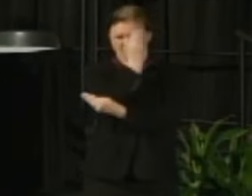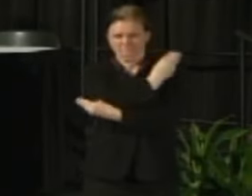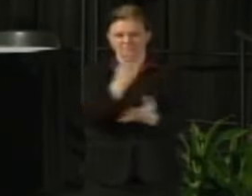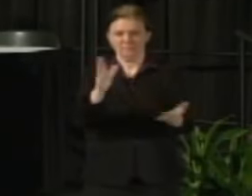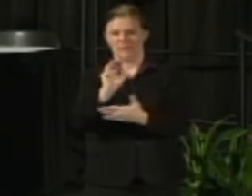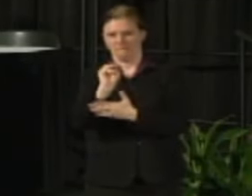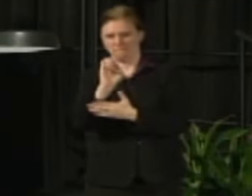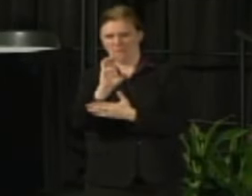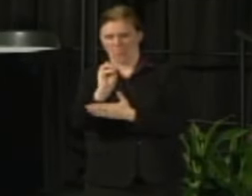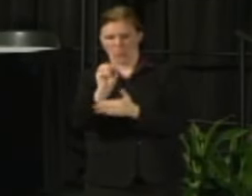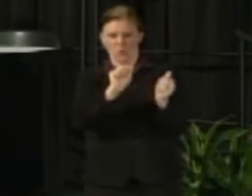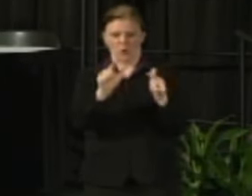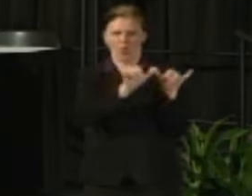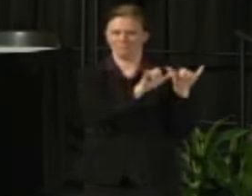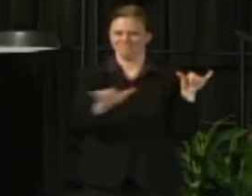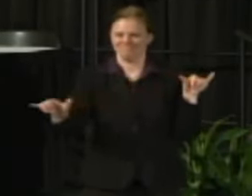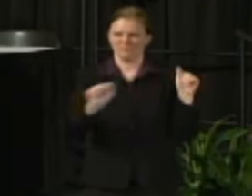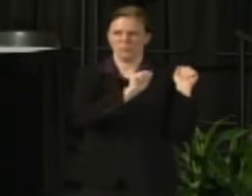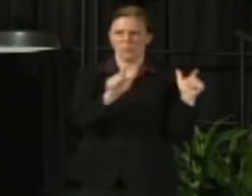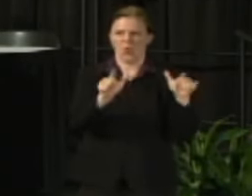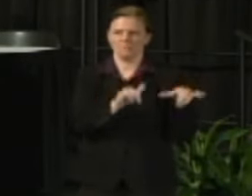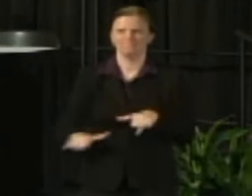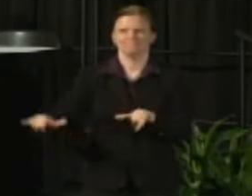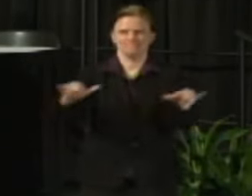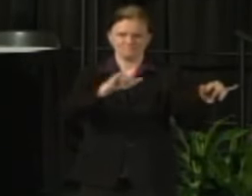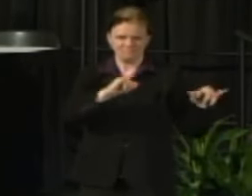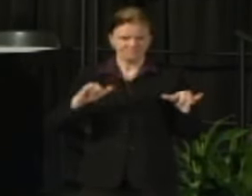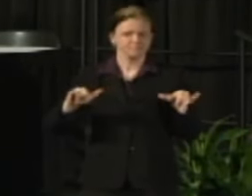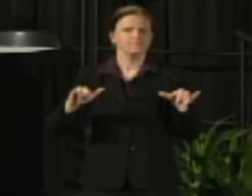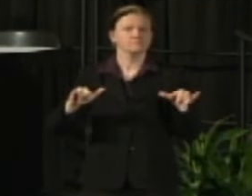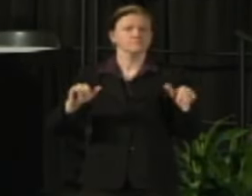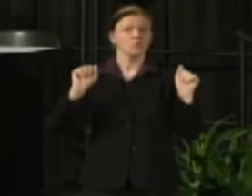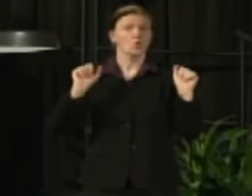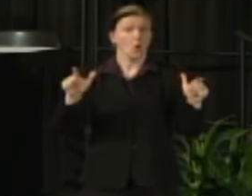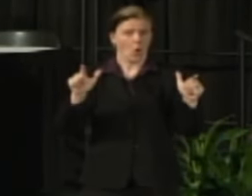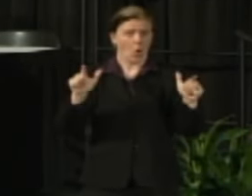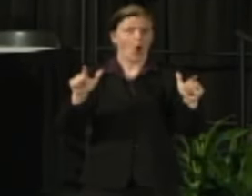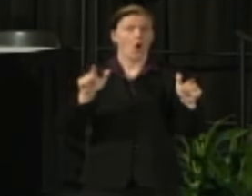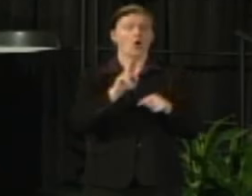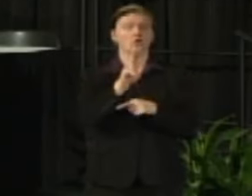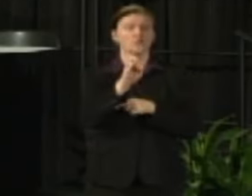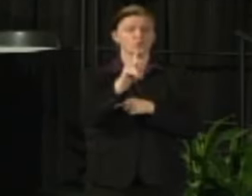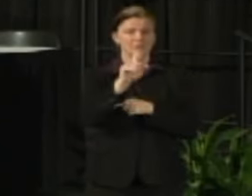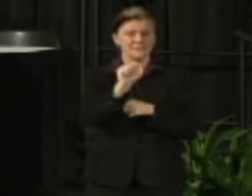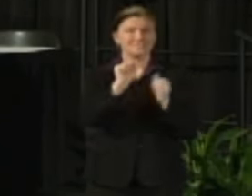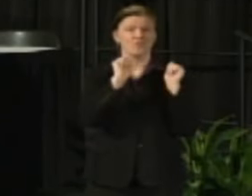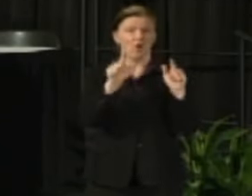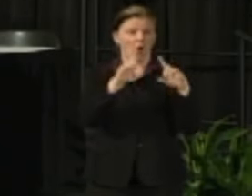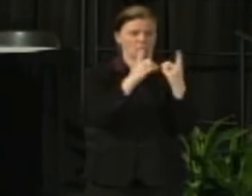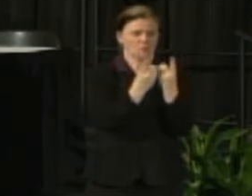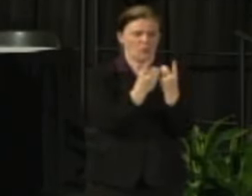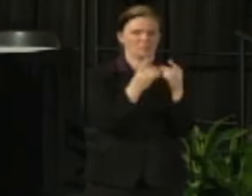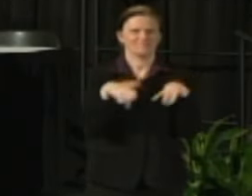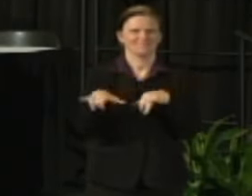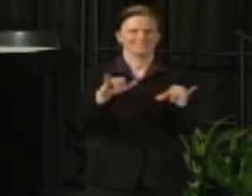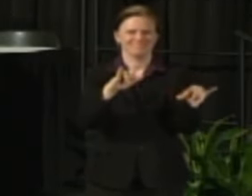that we're all doing the same thing so that all the units, all our campuses operate in the same way as the schools and colleges.